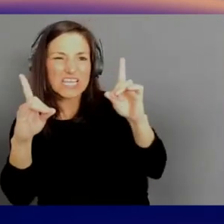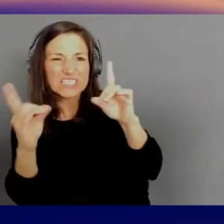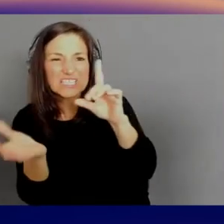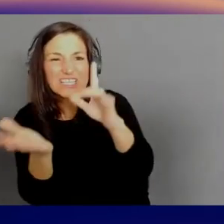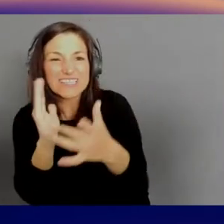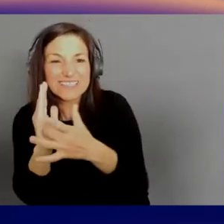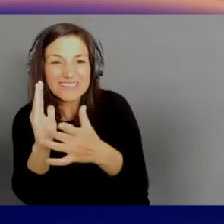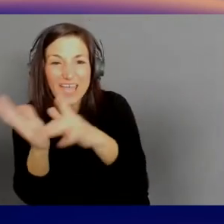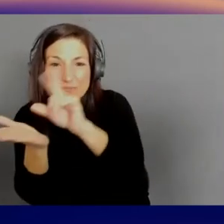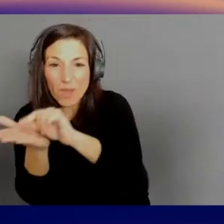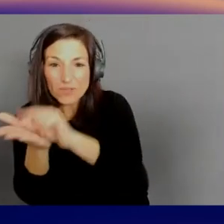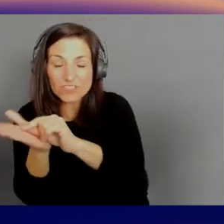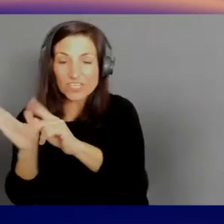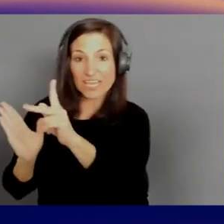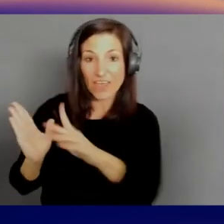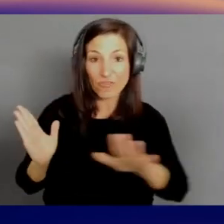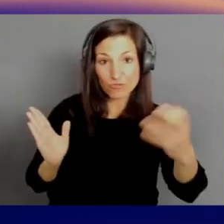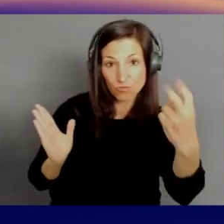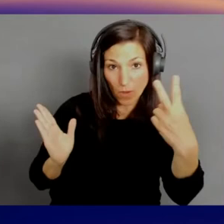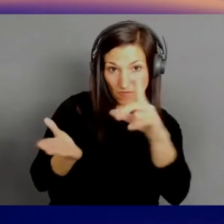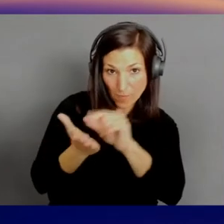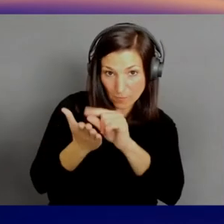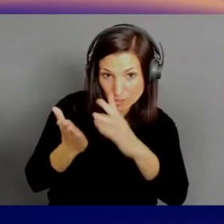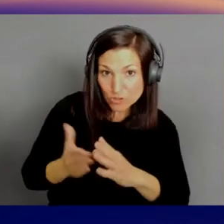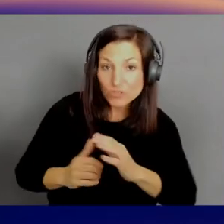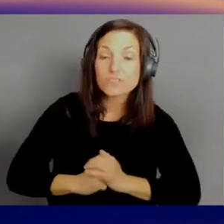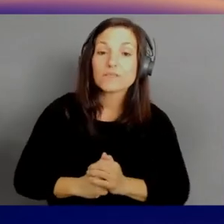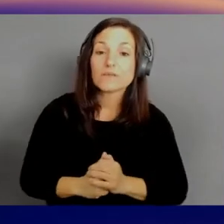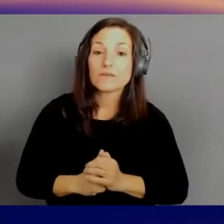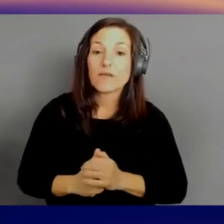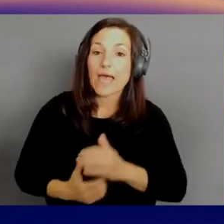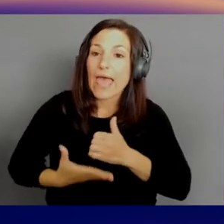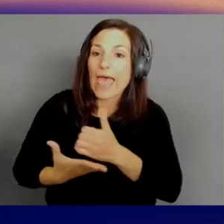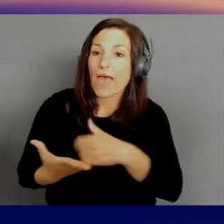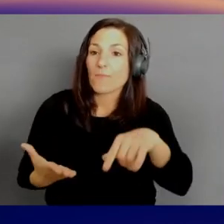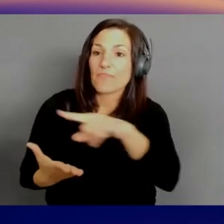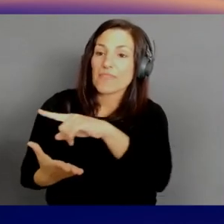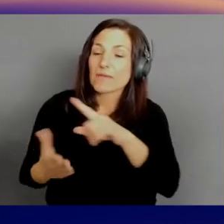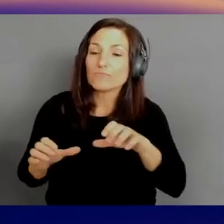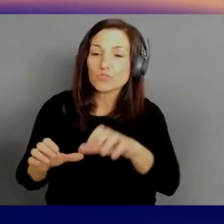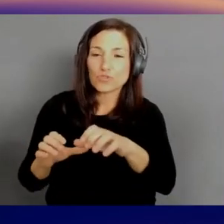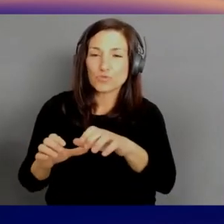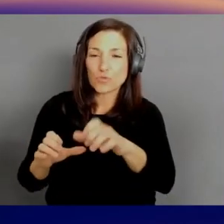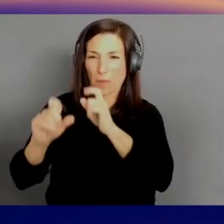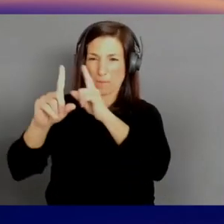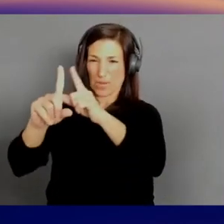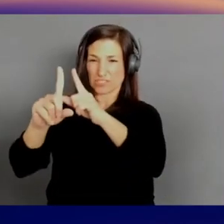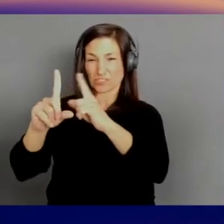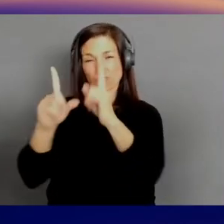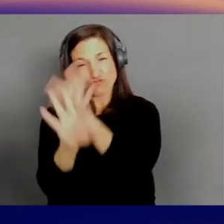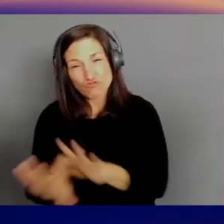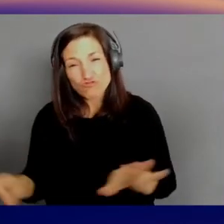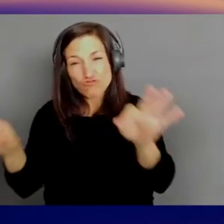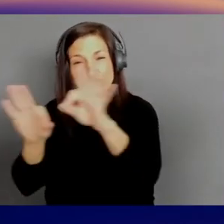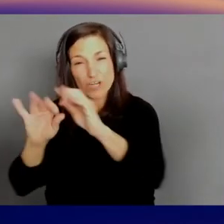and help them do mission-critical launches and figure out what our service teams,